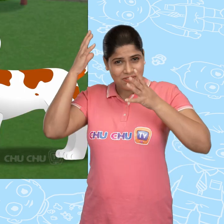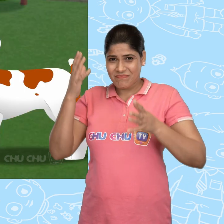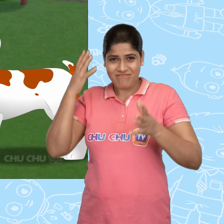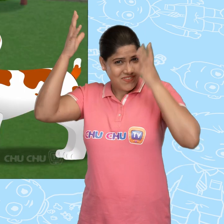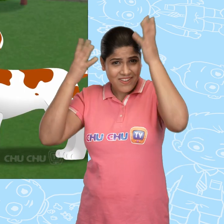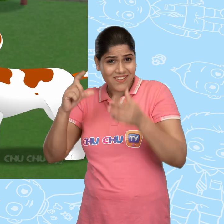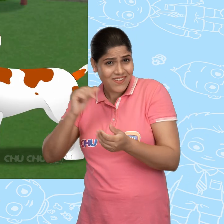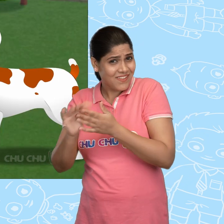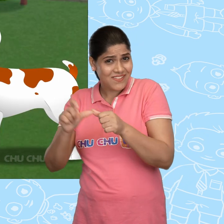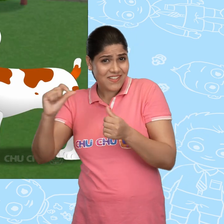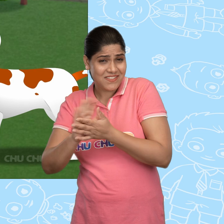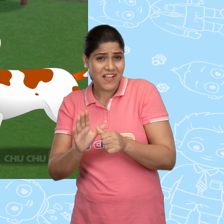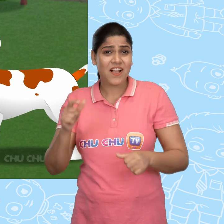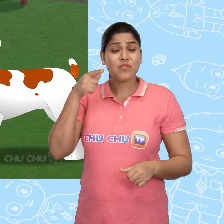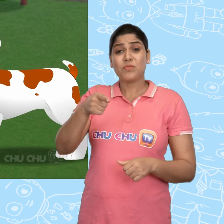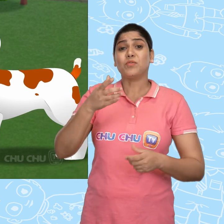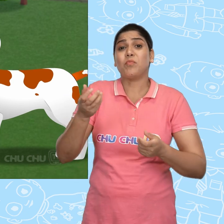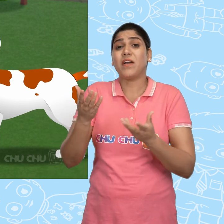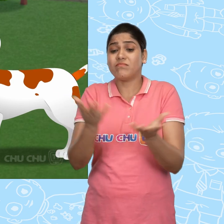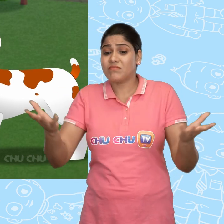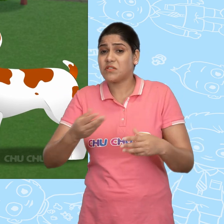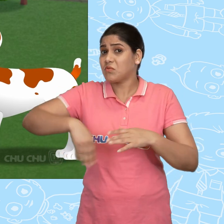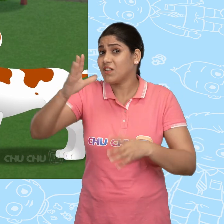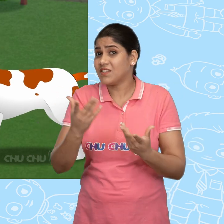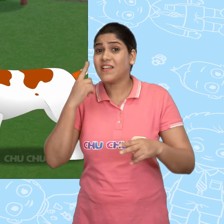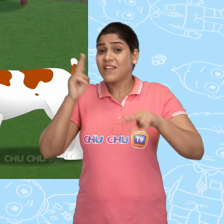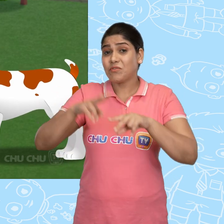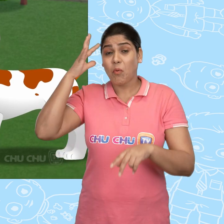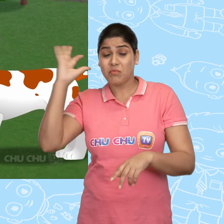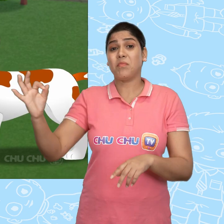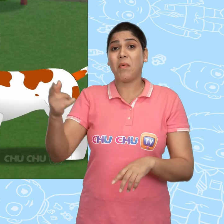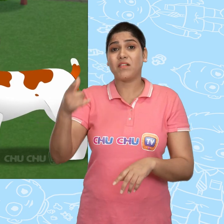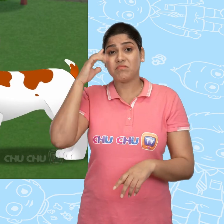Cheer up, ChaCha! No one can take what is yours if you're smart.